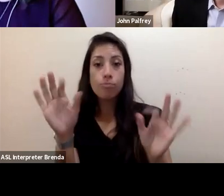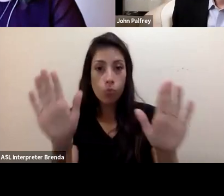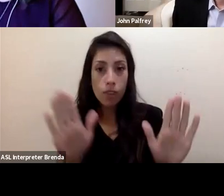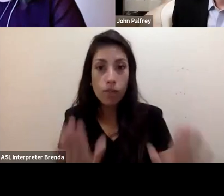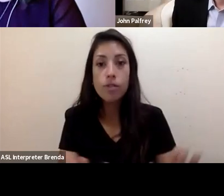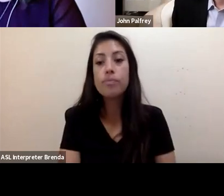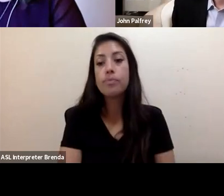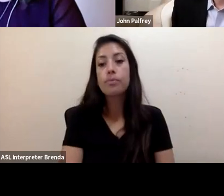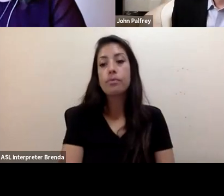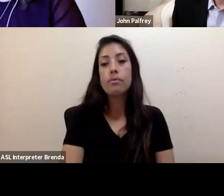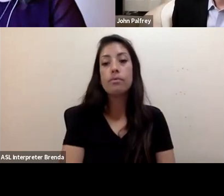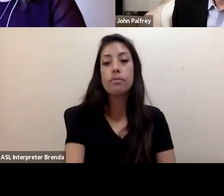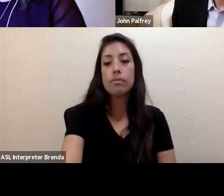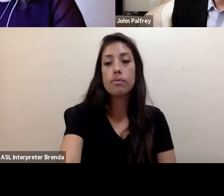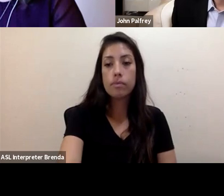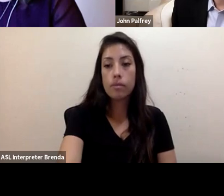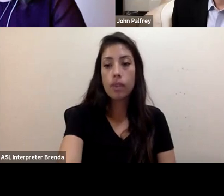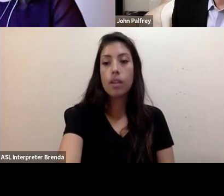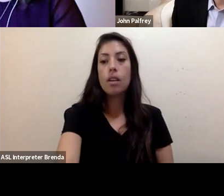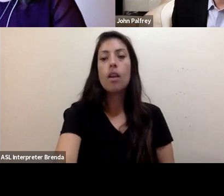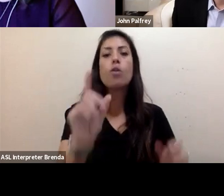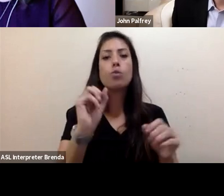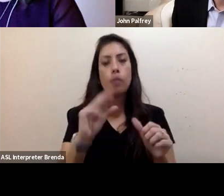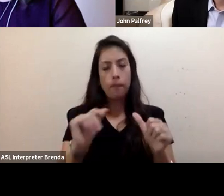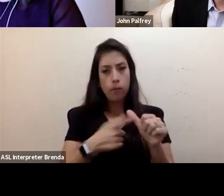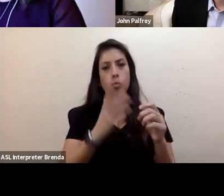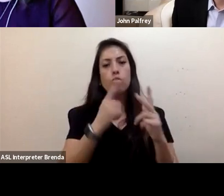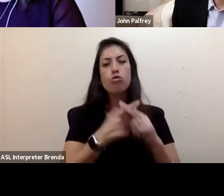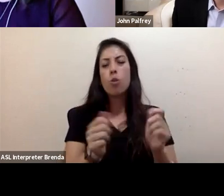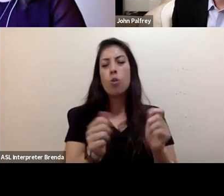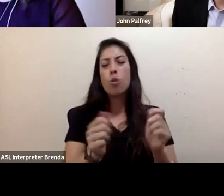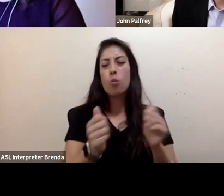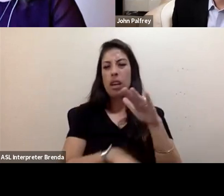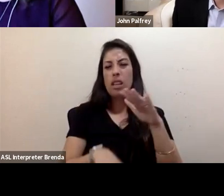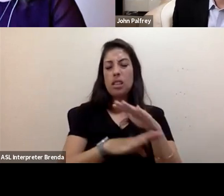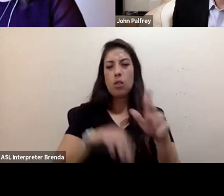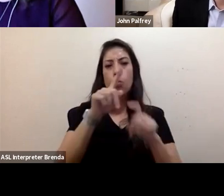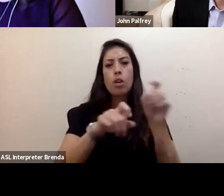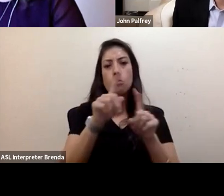If I could, I'll just start with a very basic question, but a really fundamental question, which is, could you help us understand,